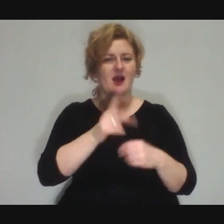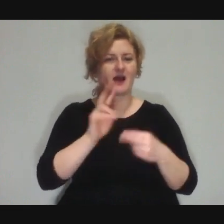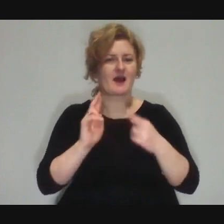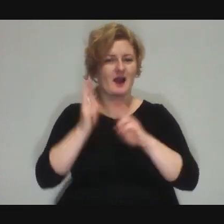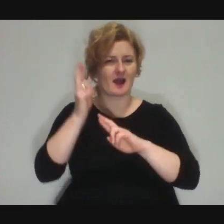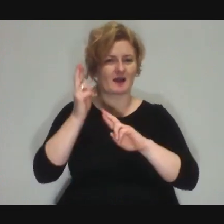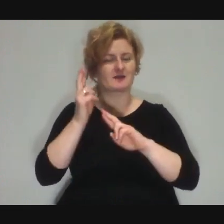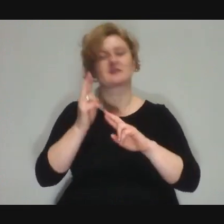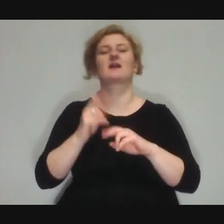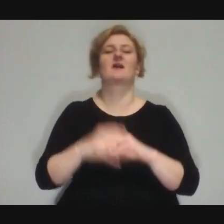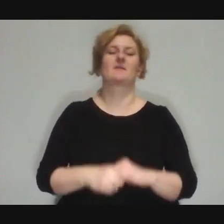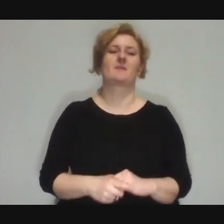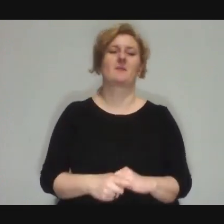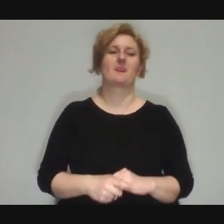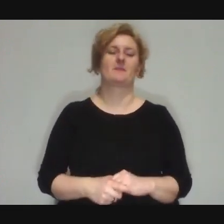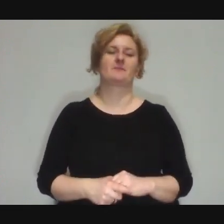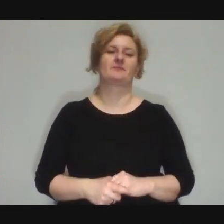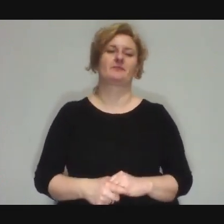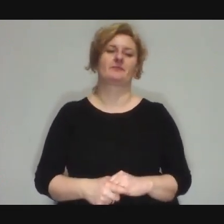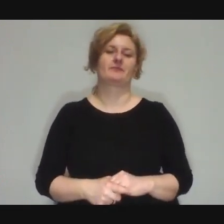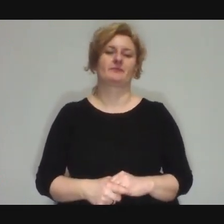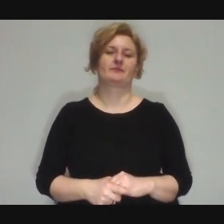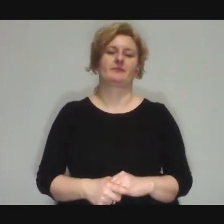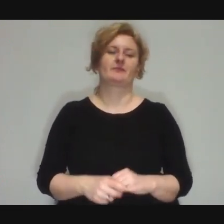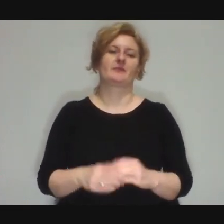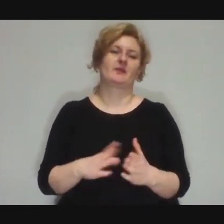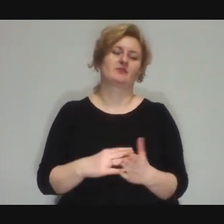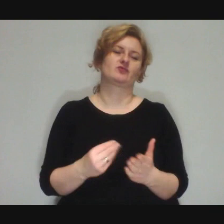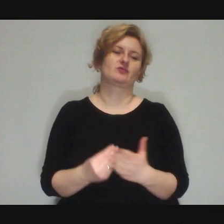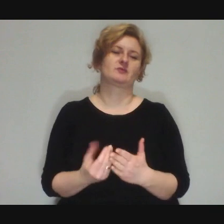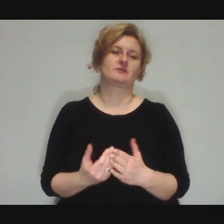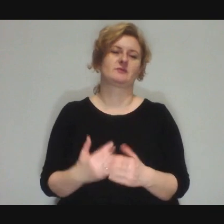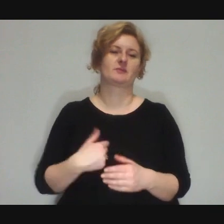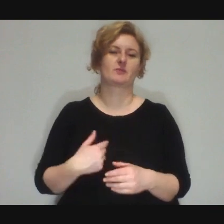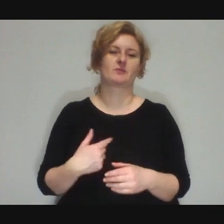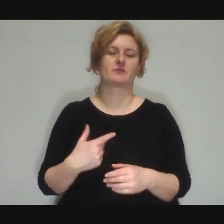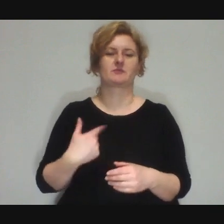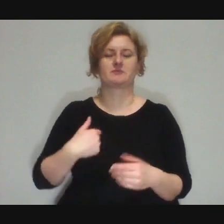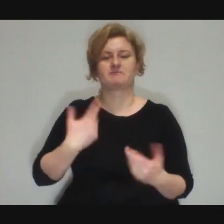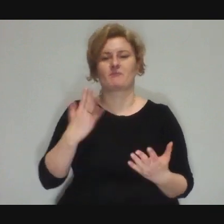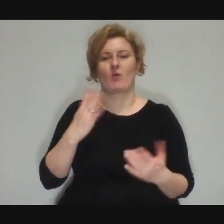Again, there's the option that, I don't know, go and do a workshop and,